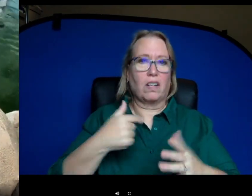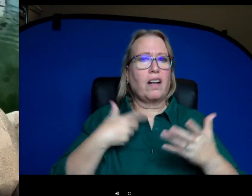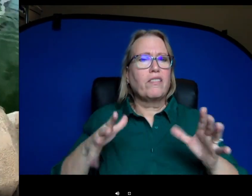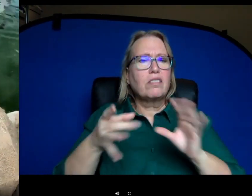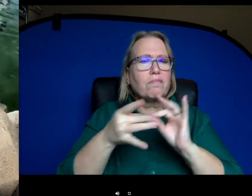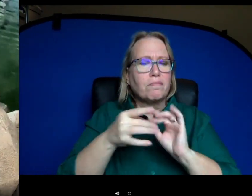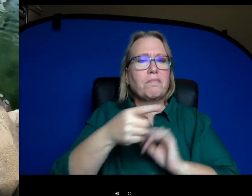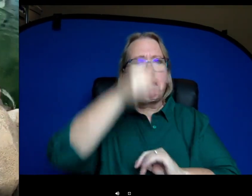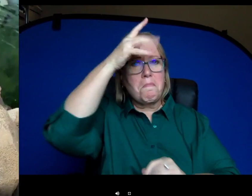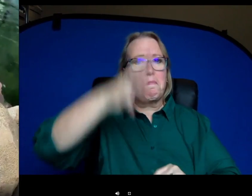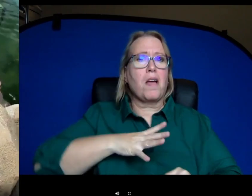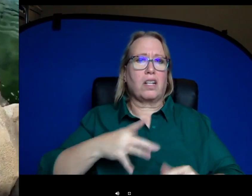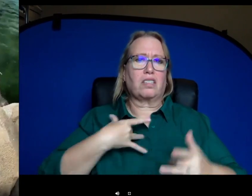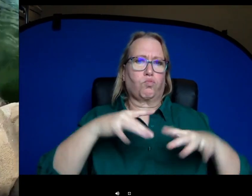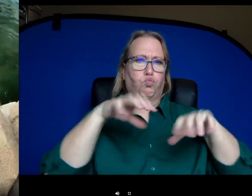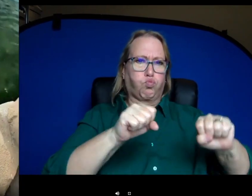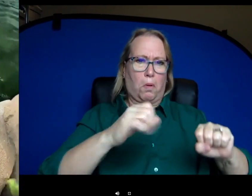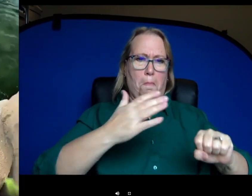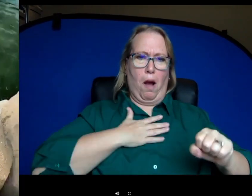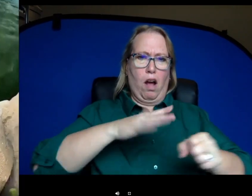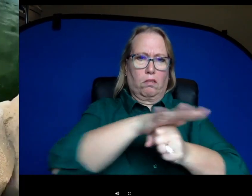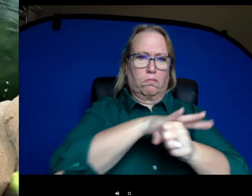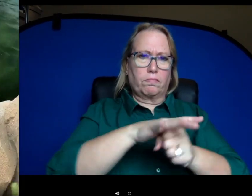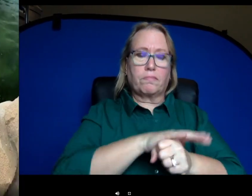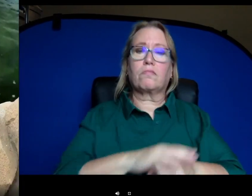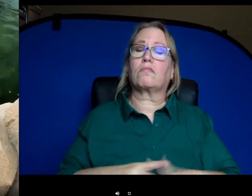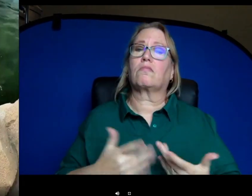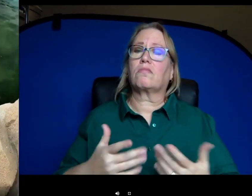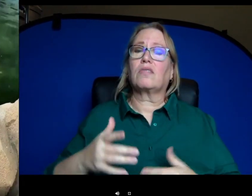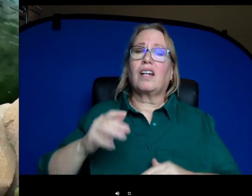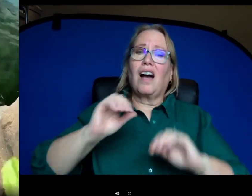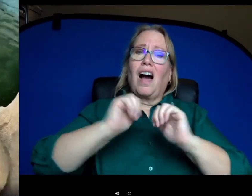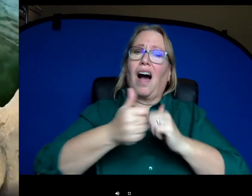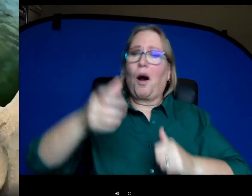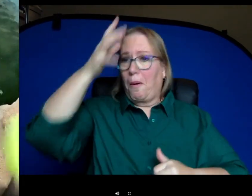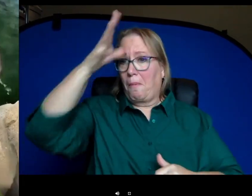they're so dangerous. And so a way a male can mark his face and let another male